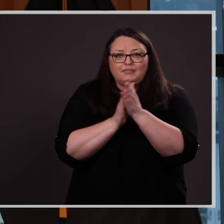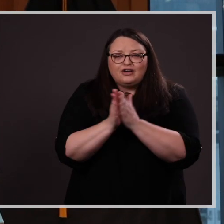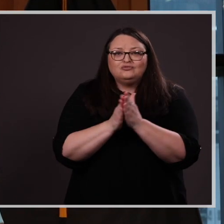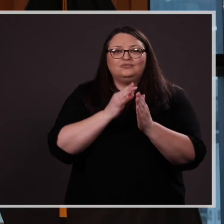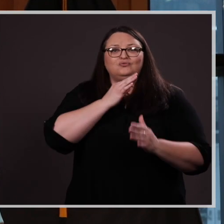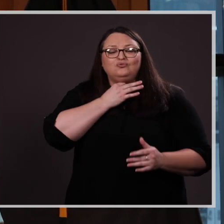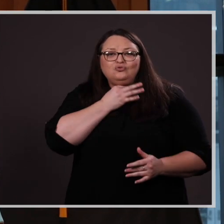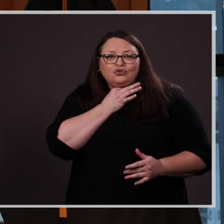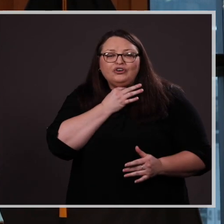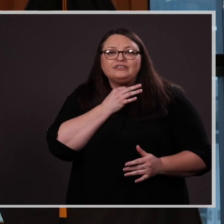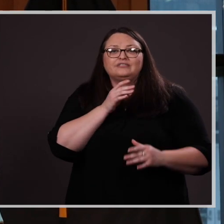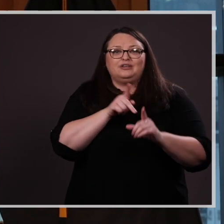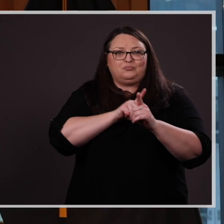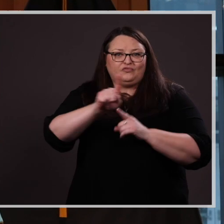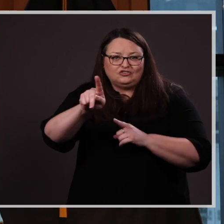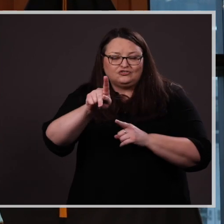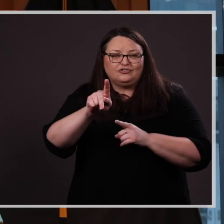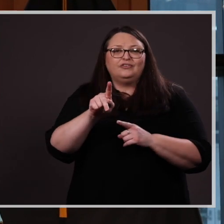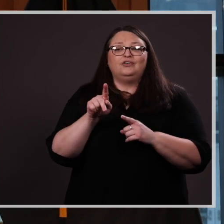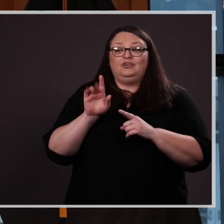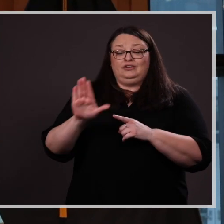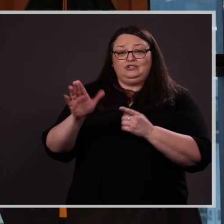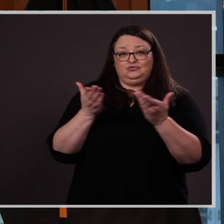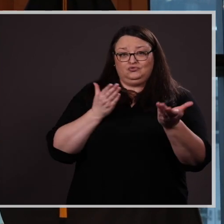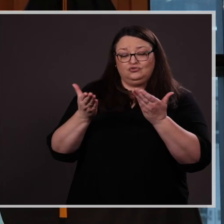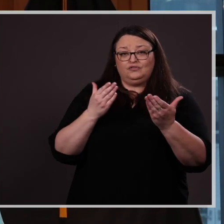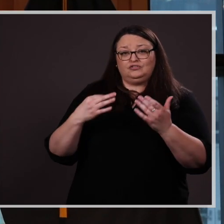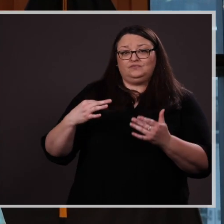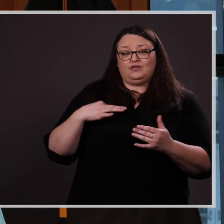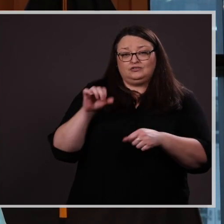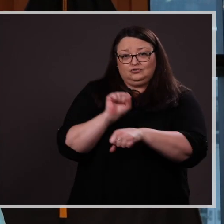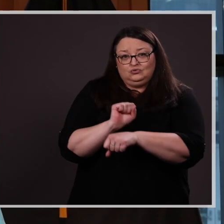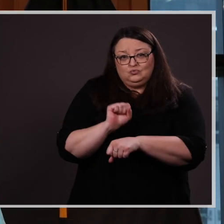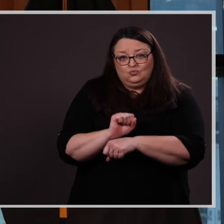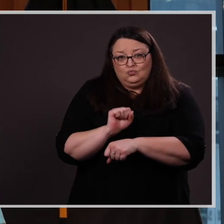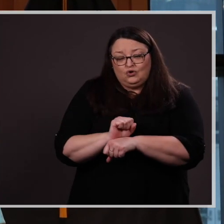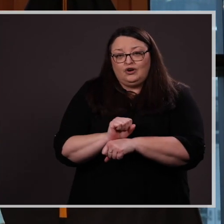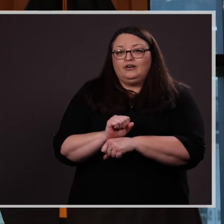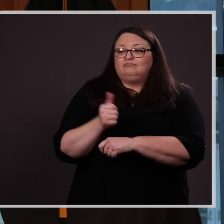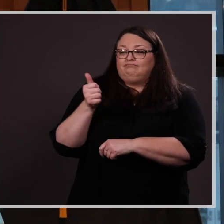curious, and professional, and through his service and volunteer work, Kolten displayed